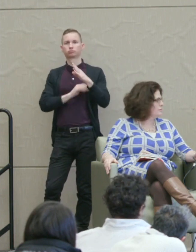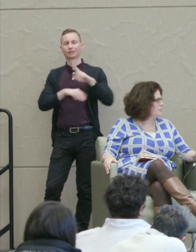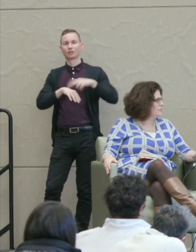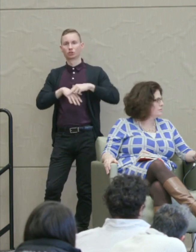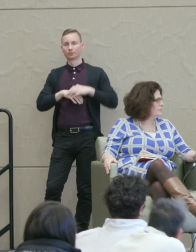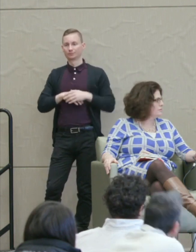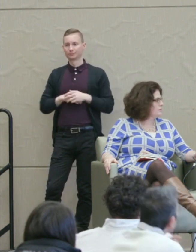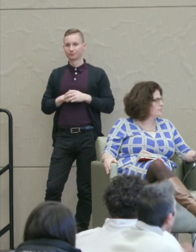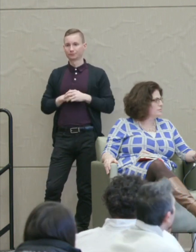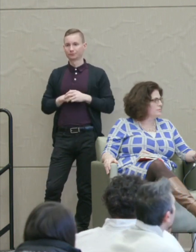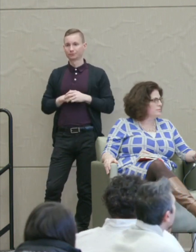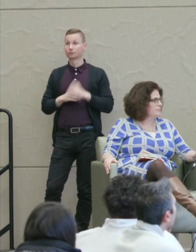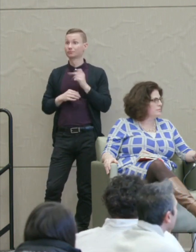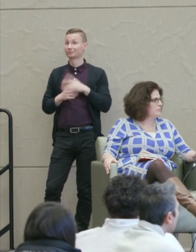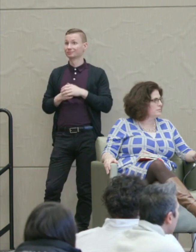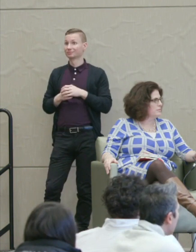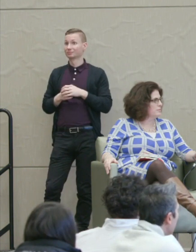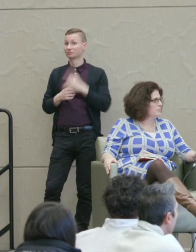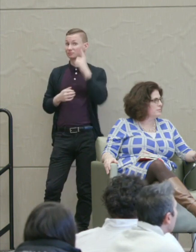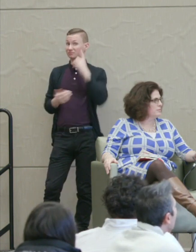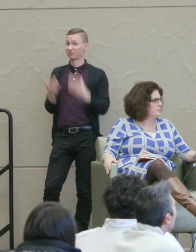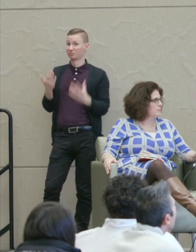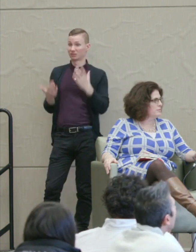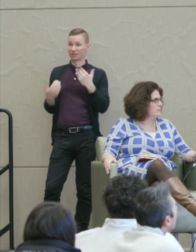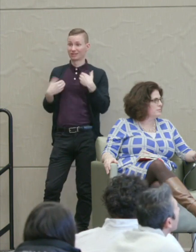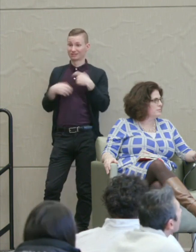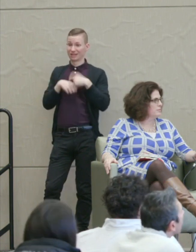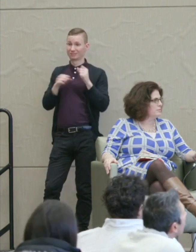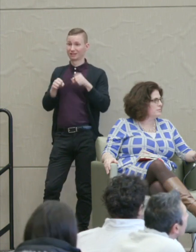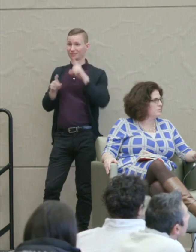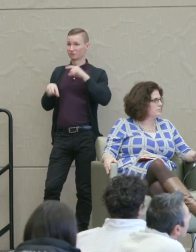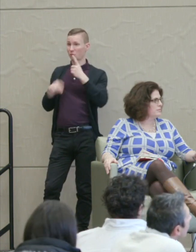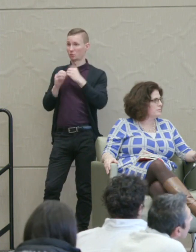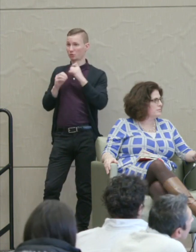Susan Poser: And I think maybe we have time for one more.